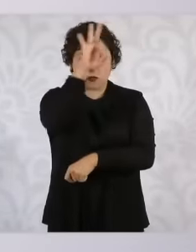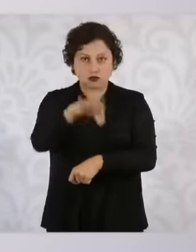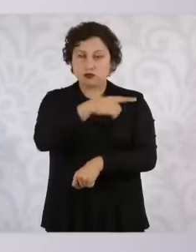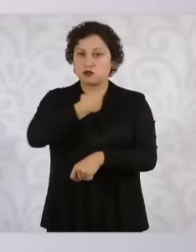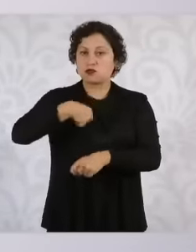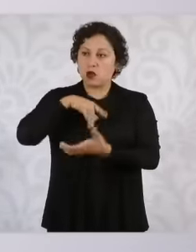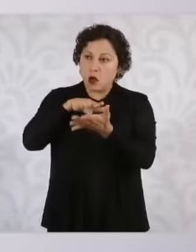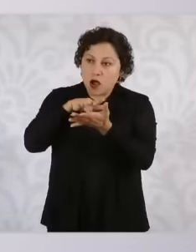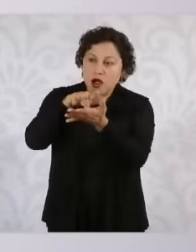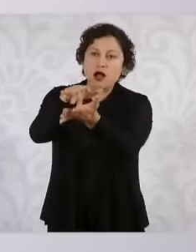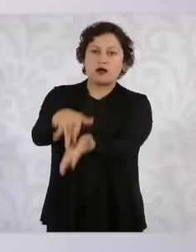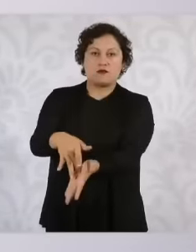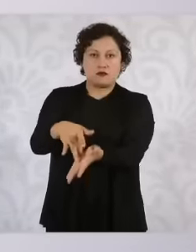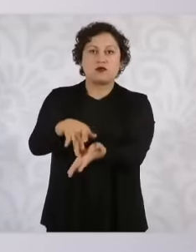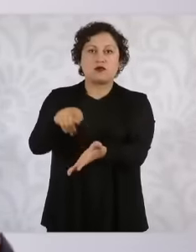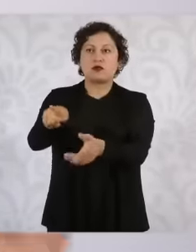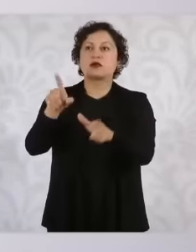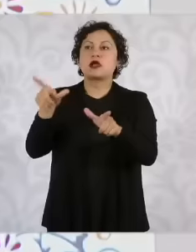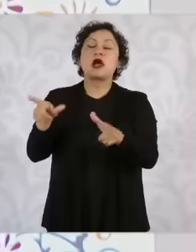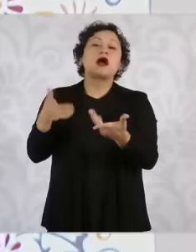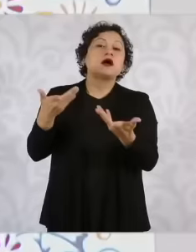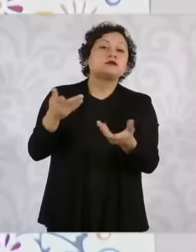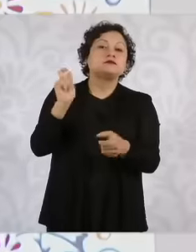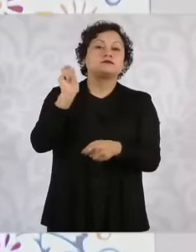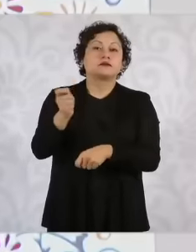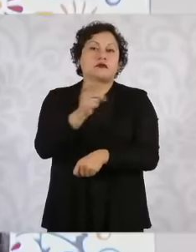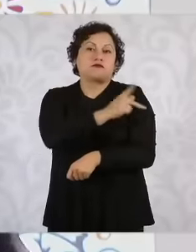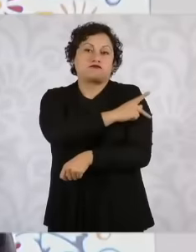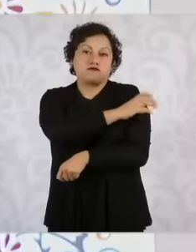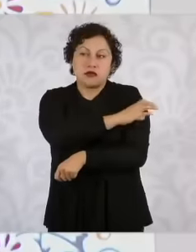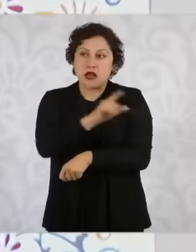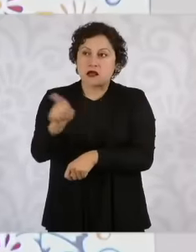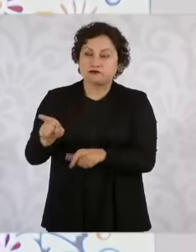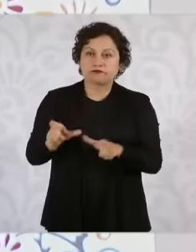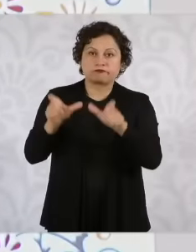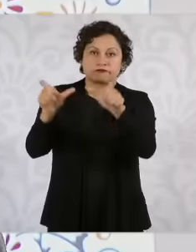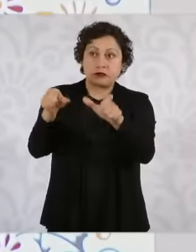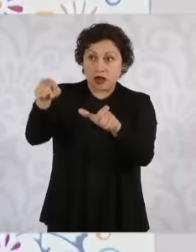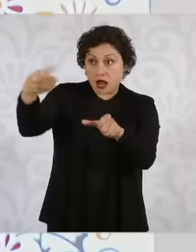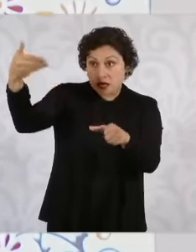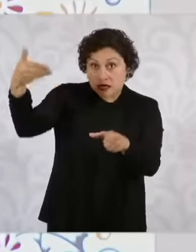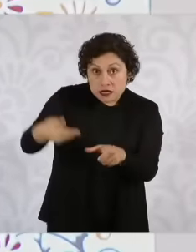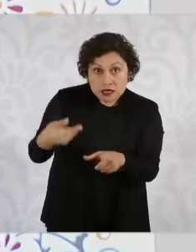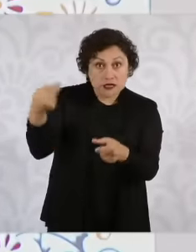in Civil Protection issues and in everything she requires. Also including the issue of